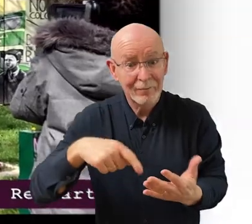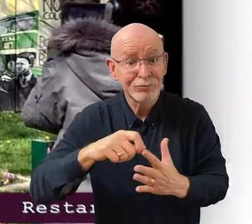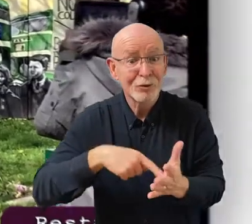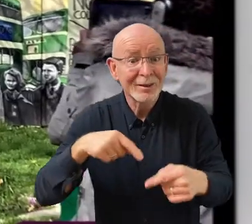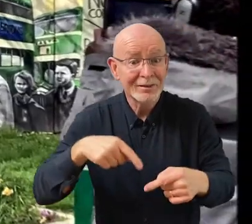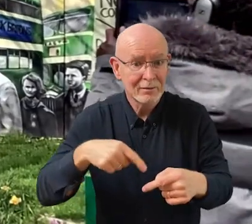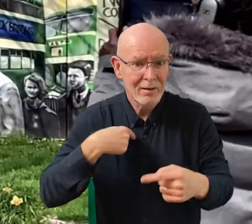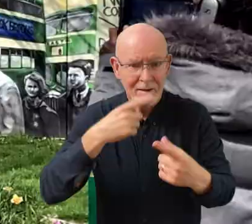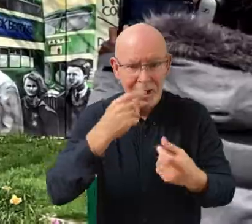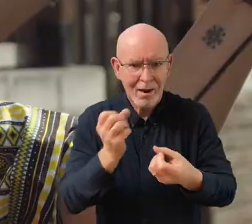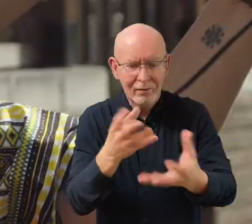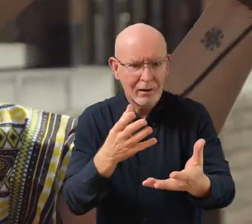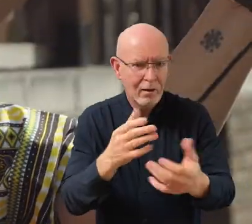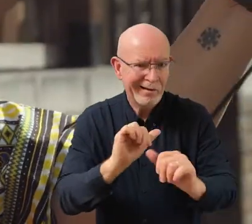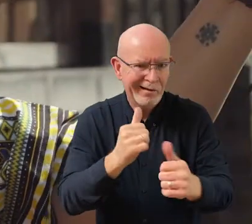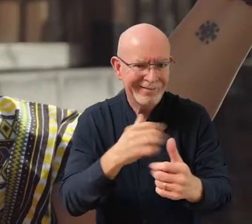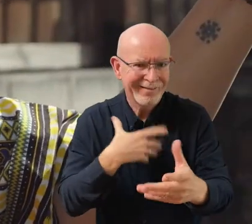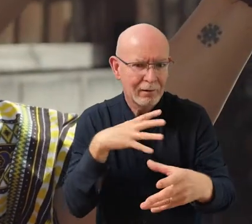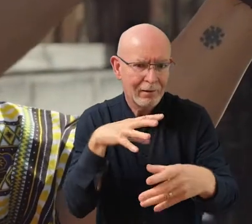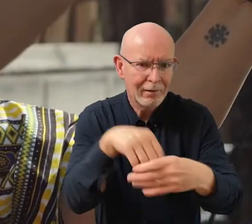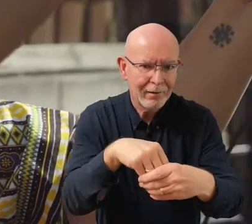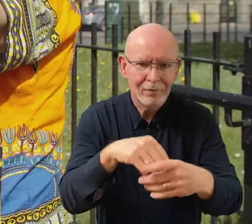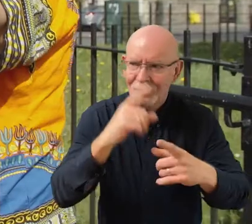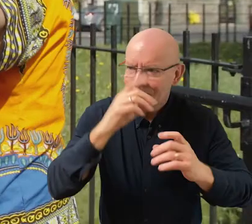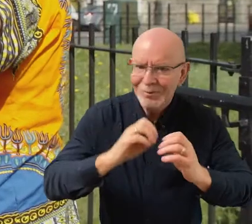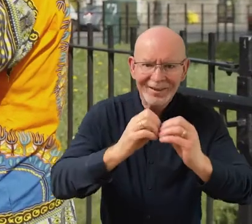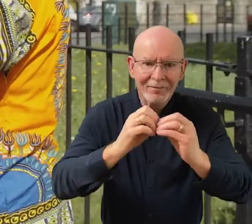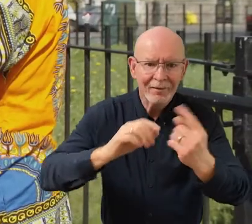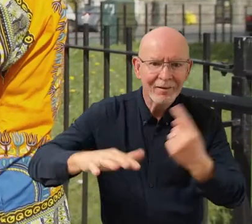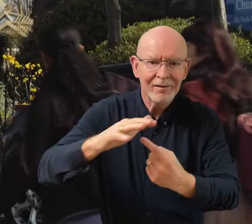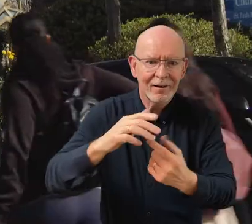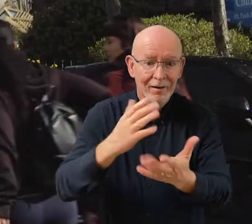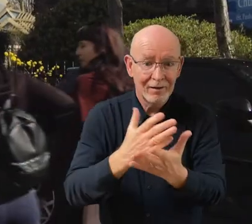we were able to provide an immersive and creative experience that really represents